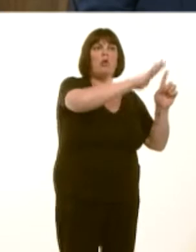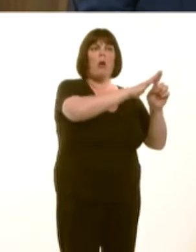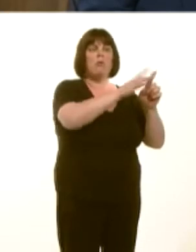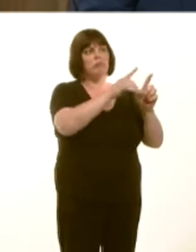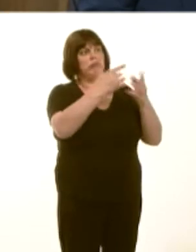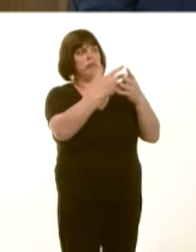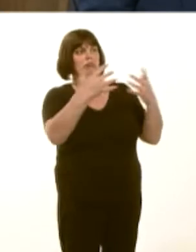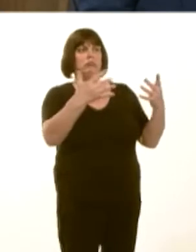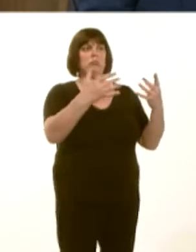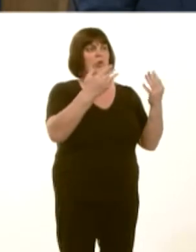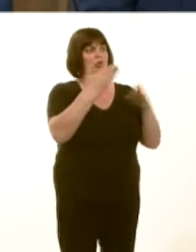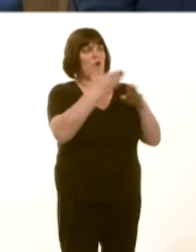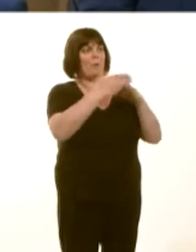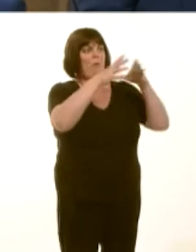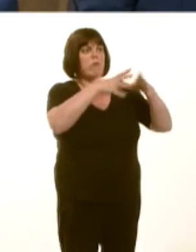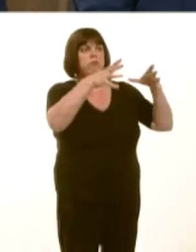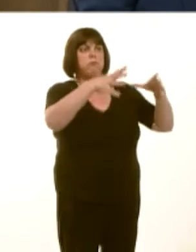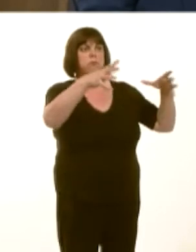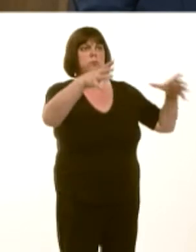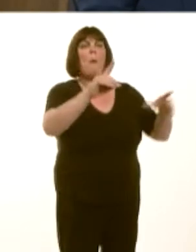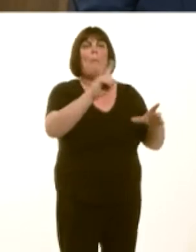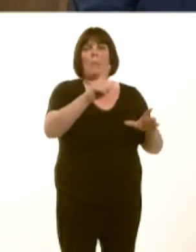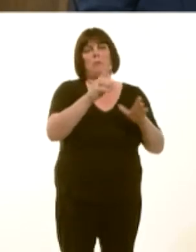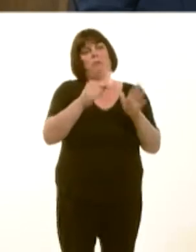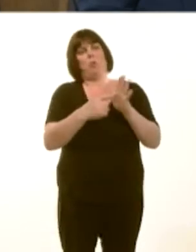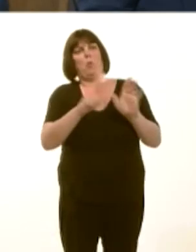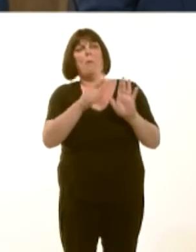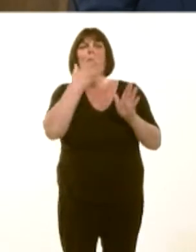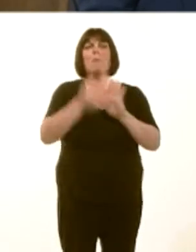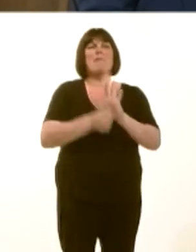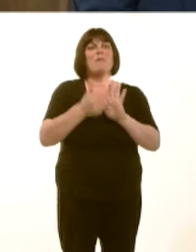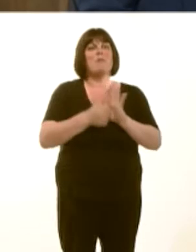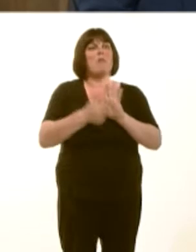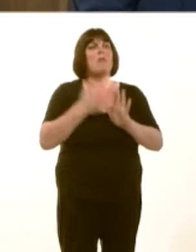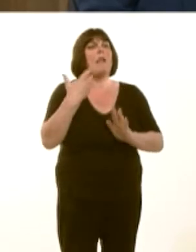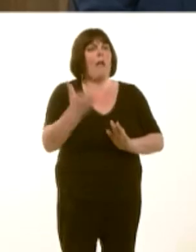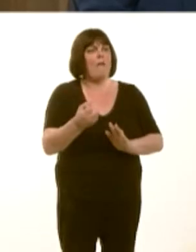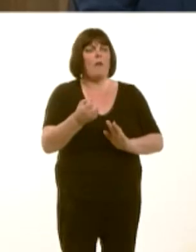We take the view that people need the skills in order to allow the Welsh economy to prosper,